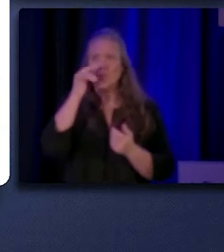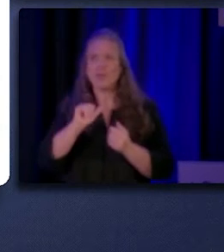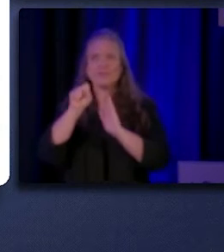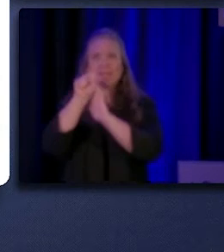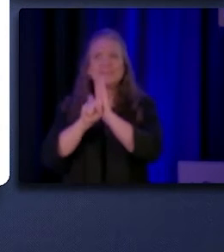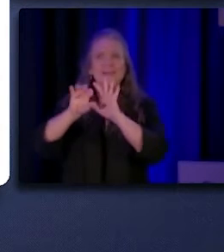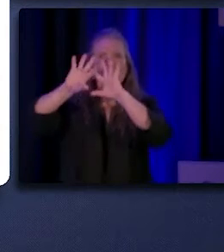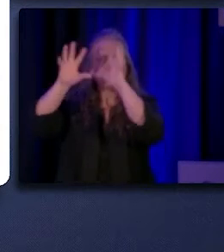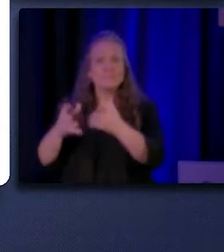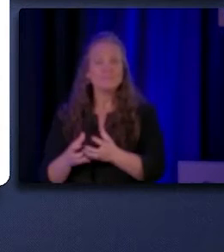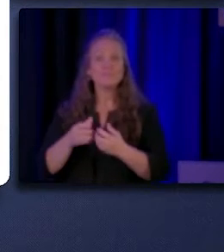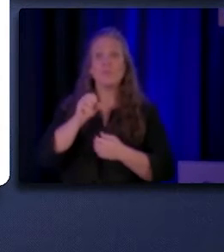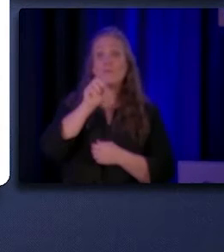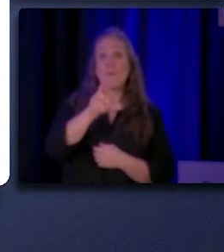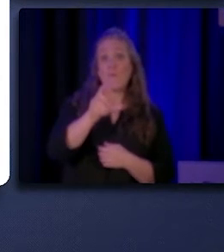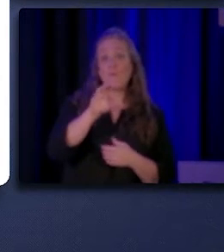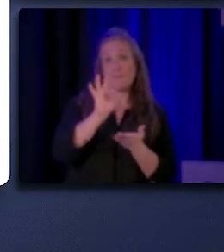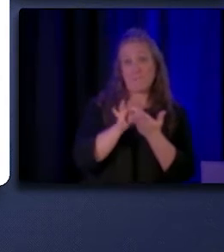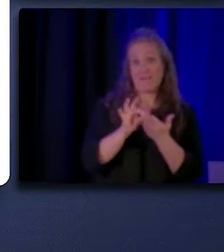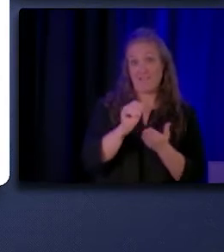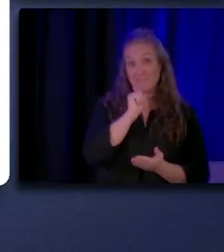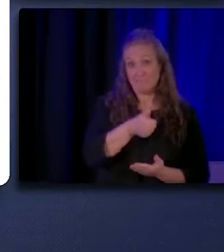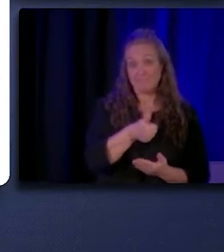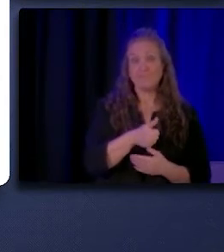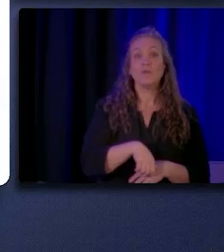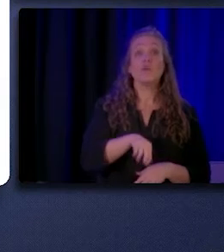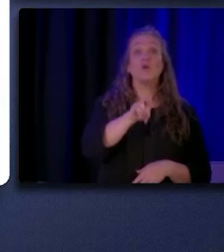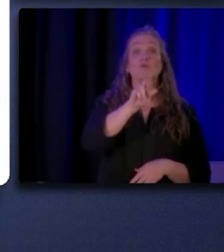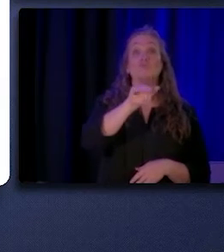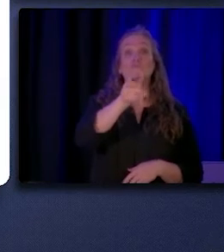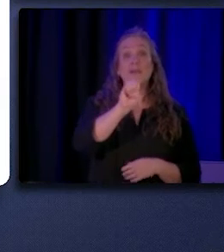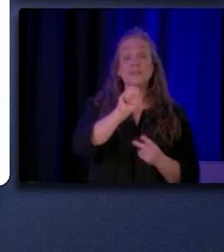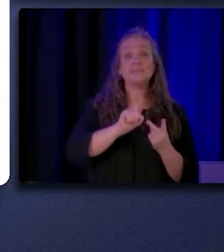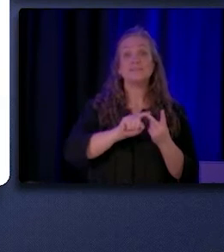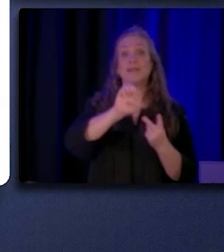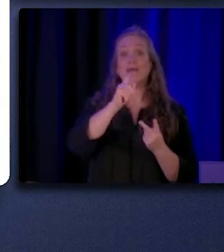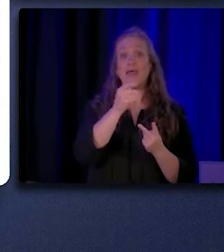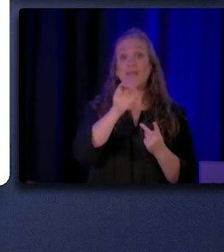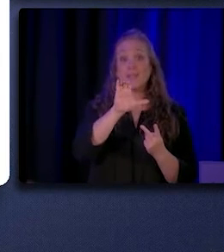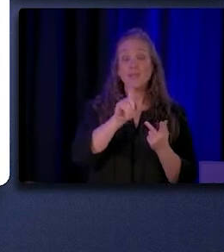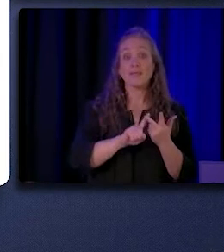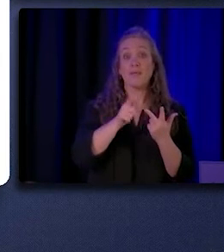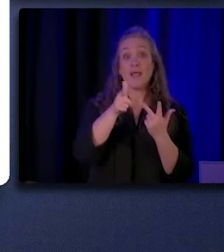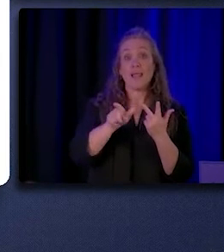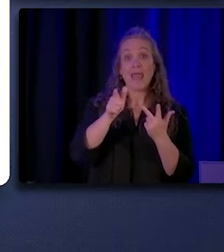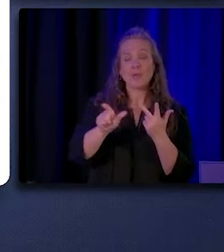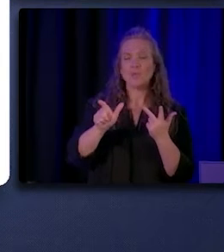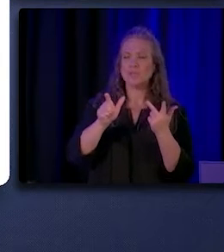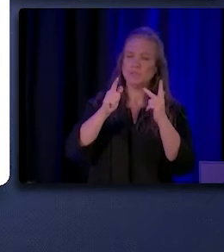The CHW/P/R workforce is racially, ethnically, and linguistically diverse,